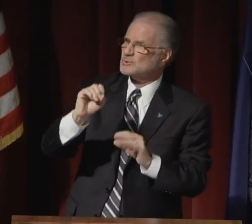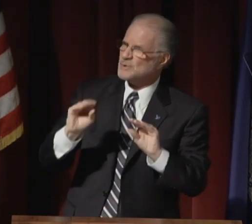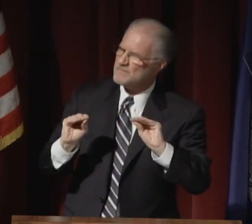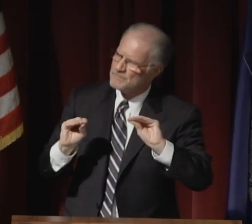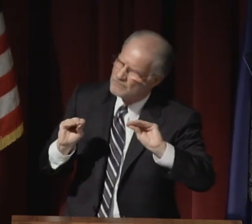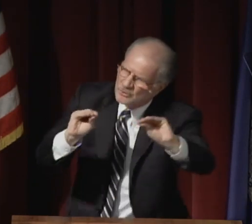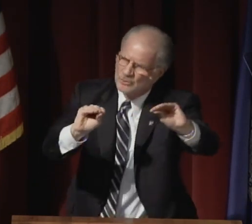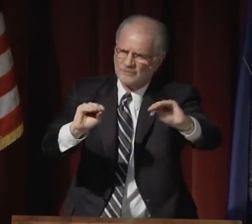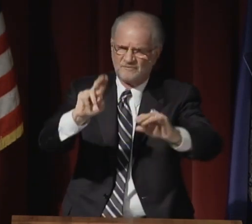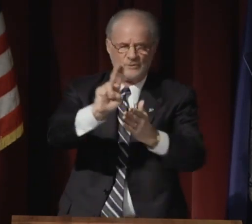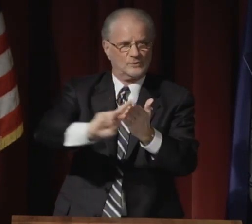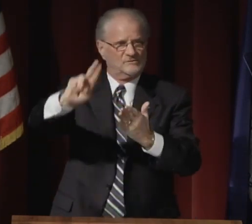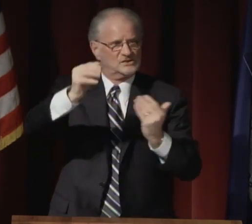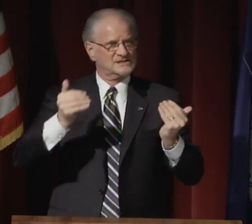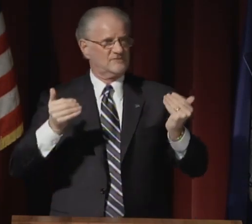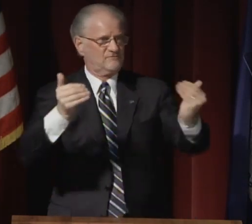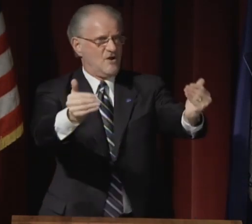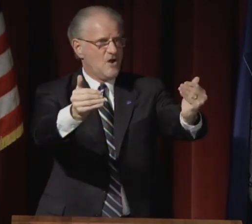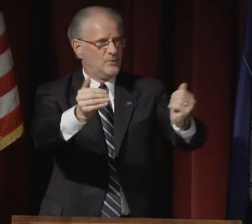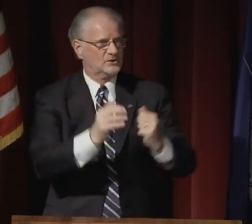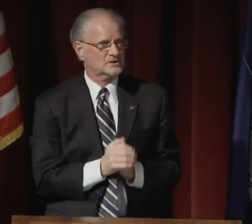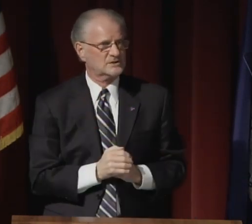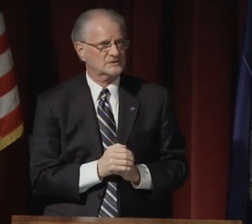to move the University forward.